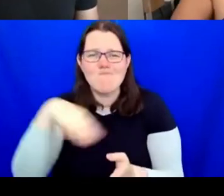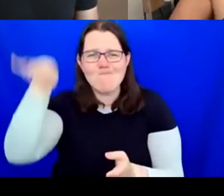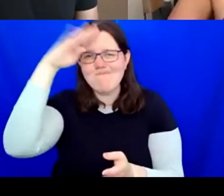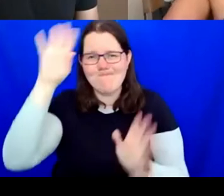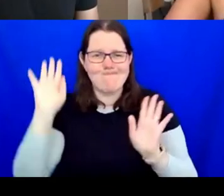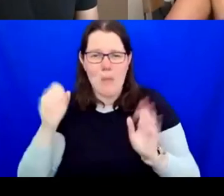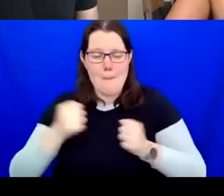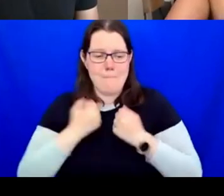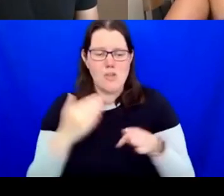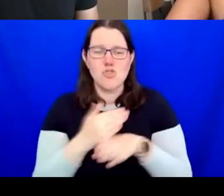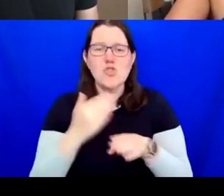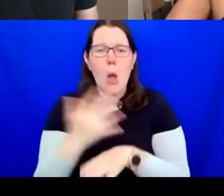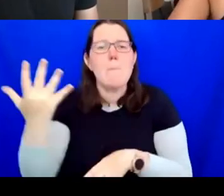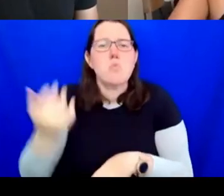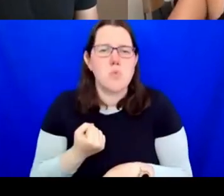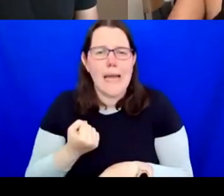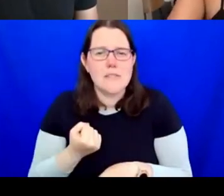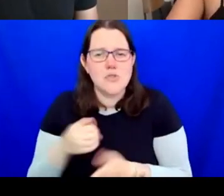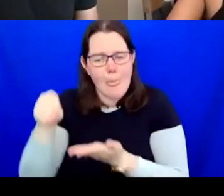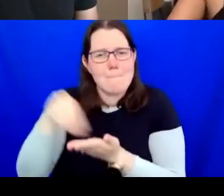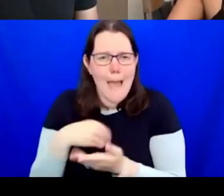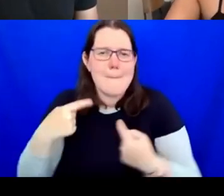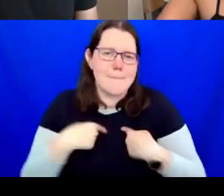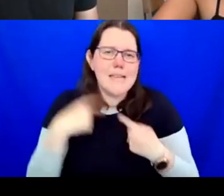Thank you. Ashok, do you have a final comment?